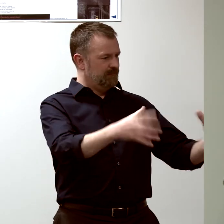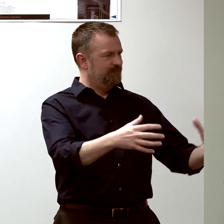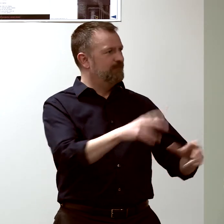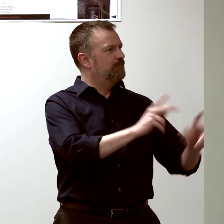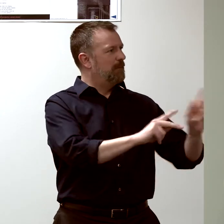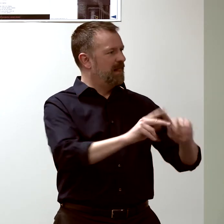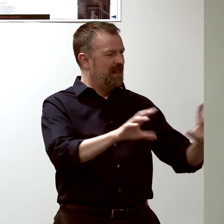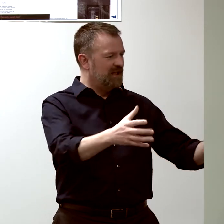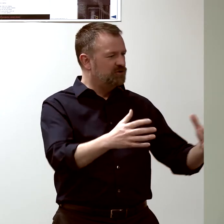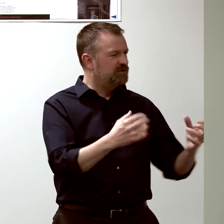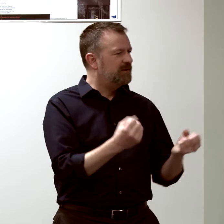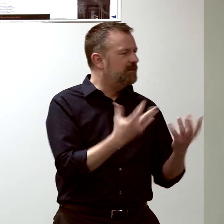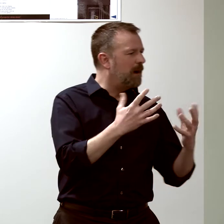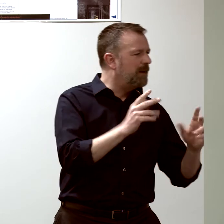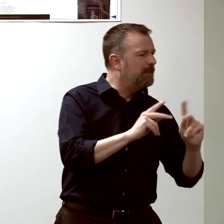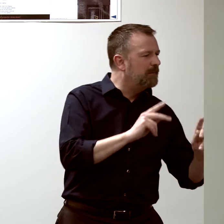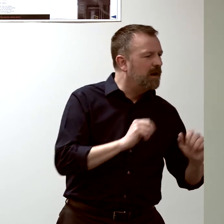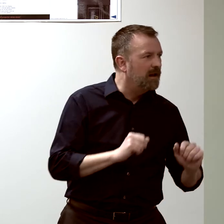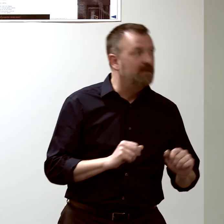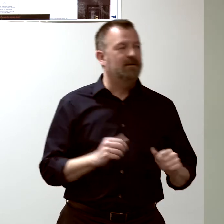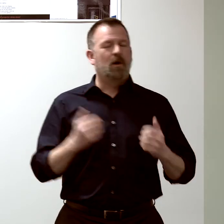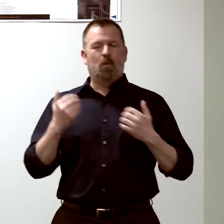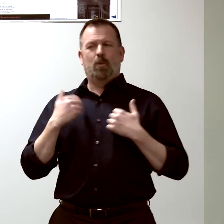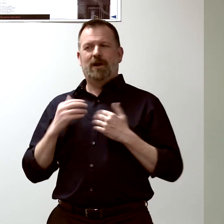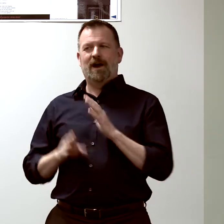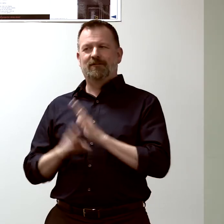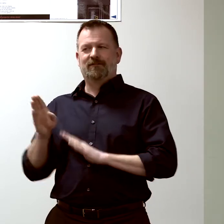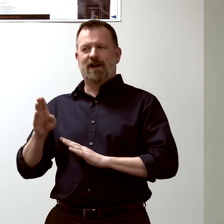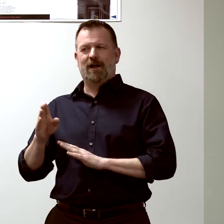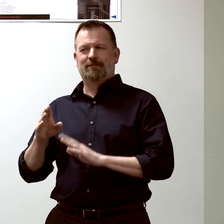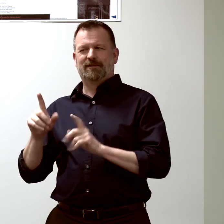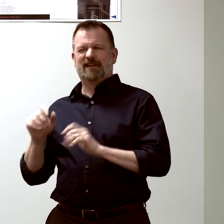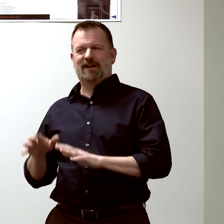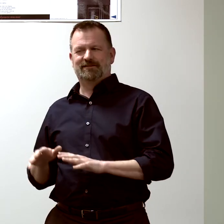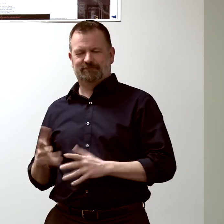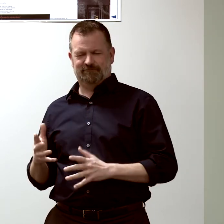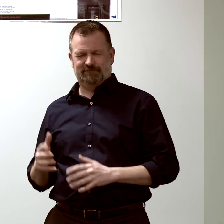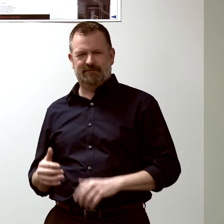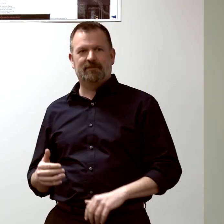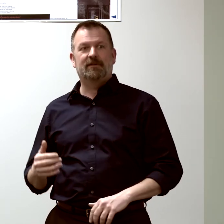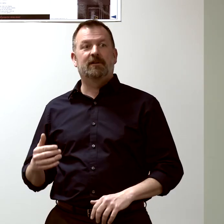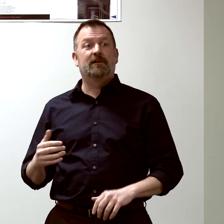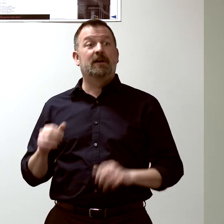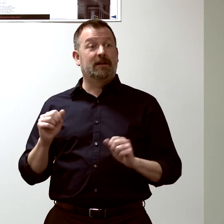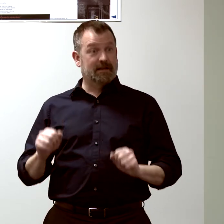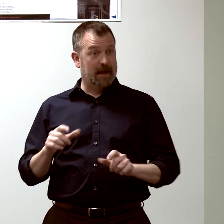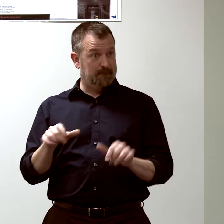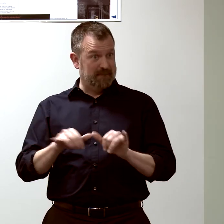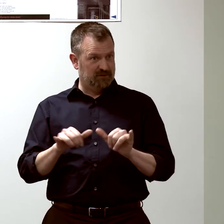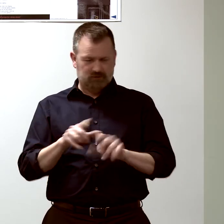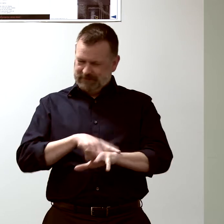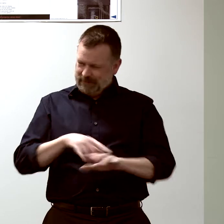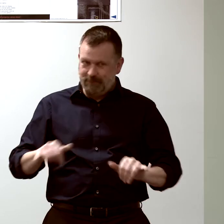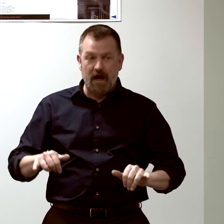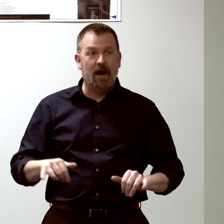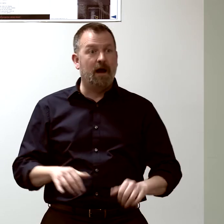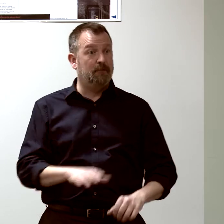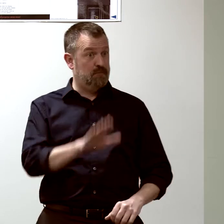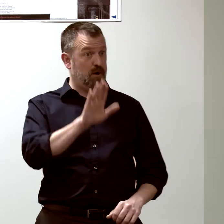and we've developed a test that can measure at the same time your ability to react